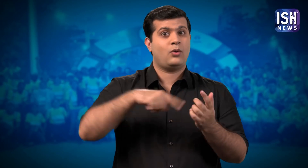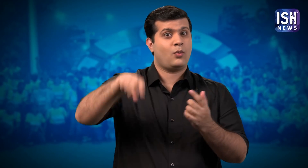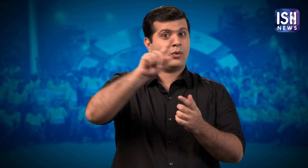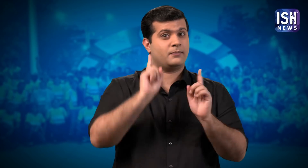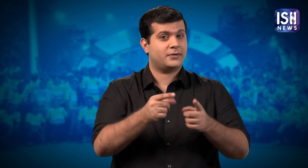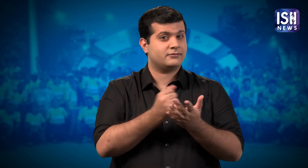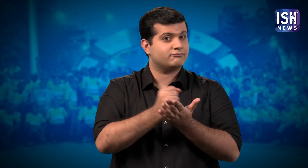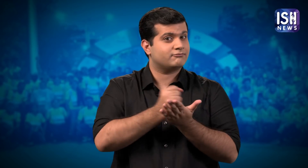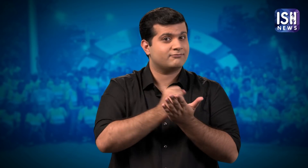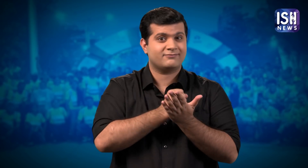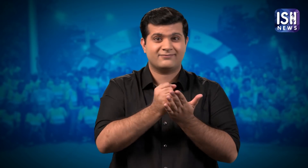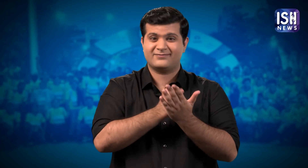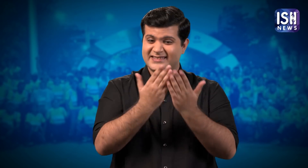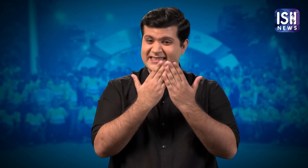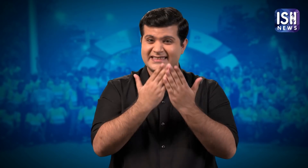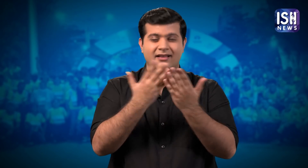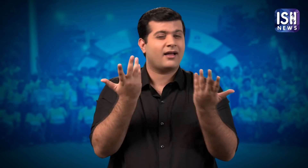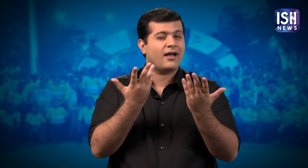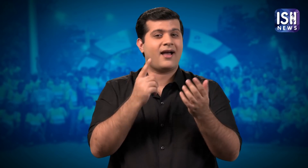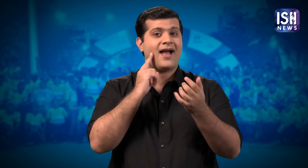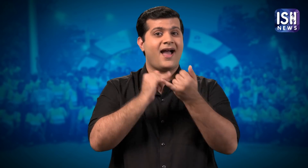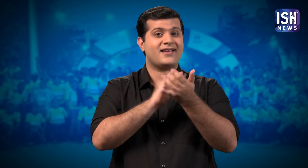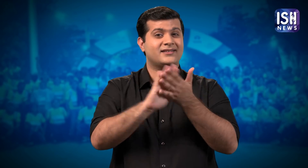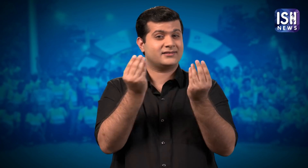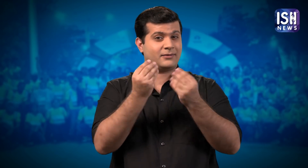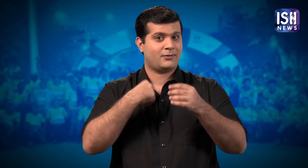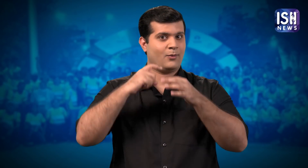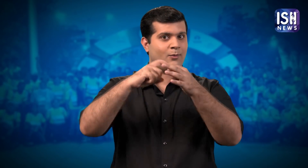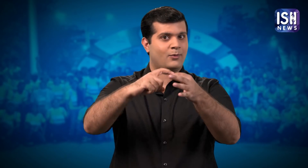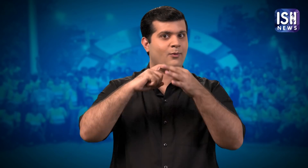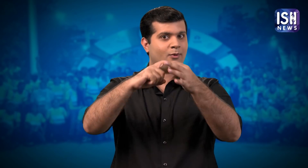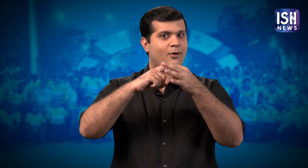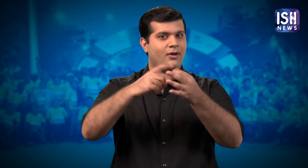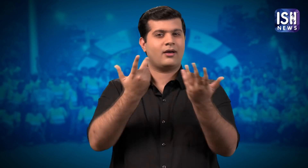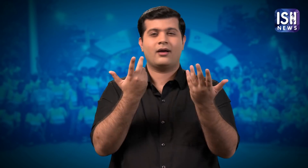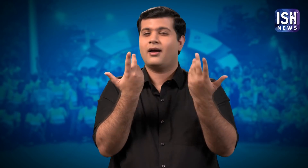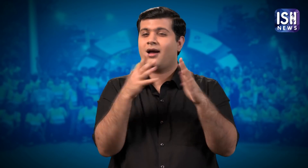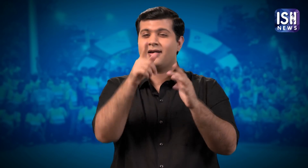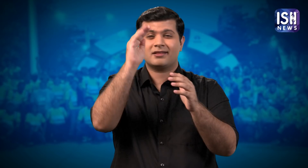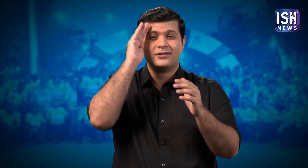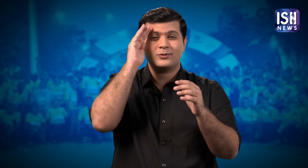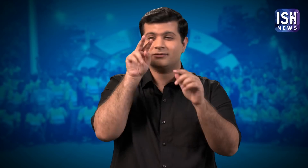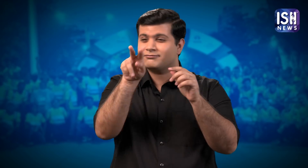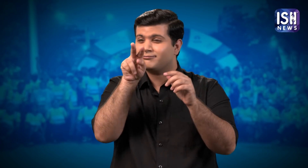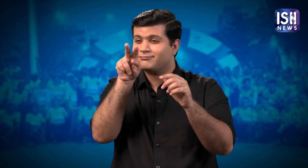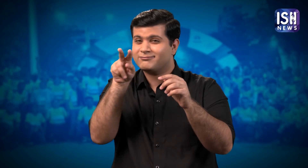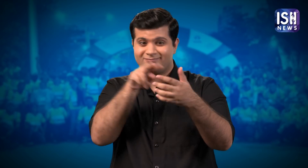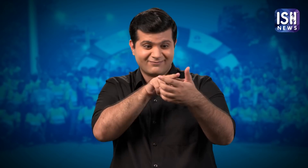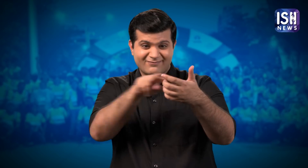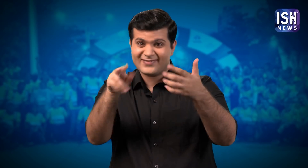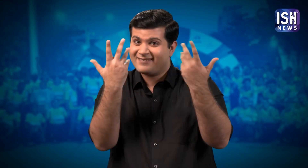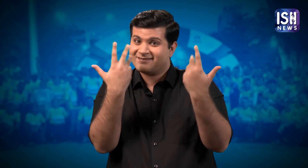You must prepare in advance by watching our news for the ISH quiz!